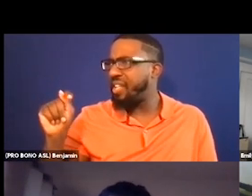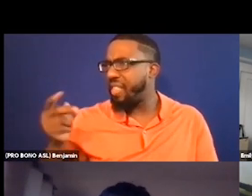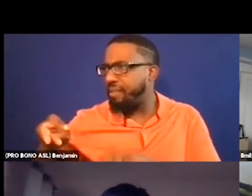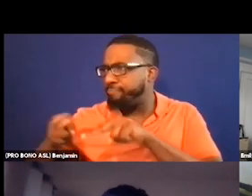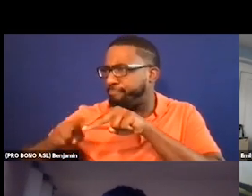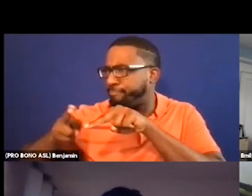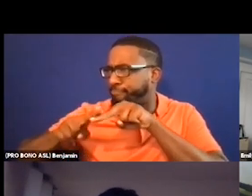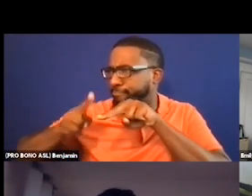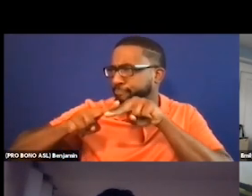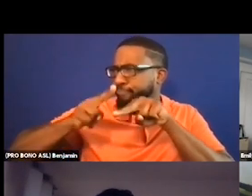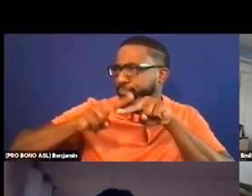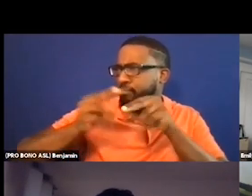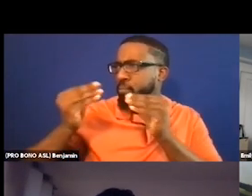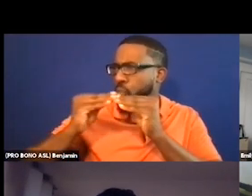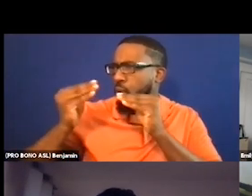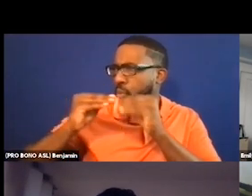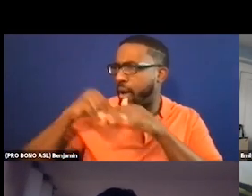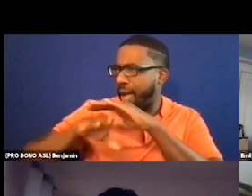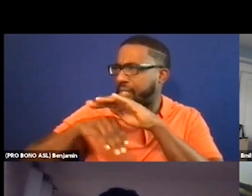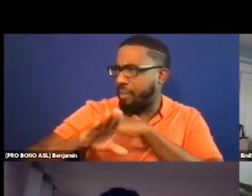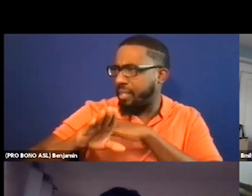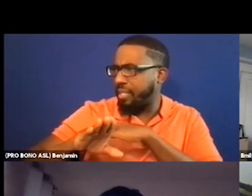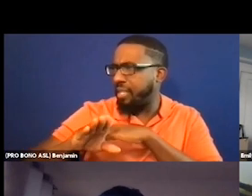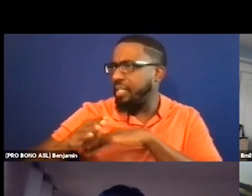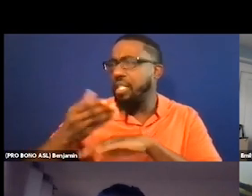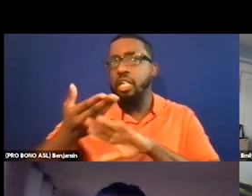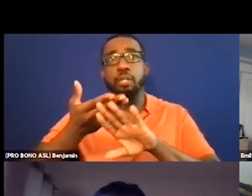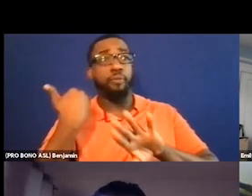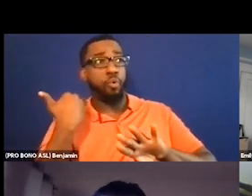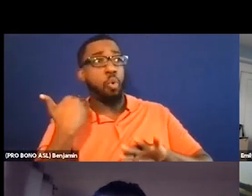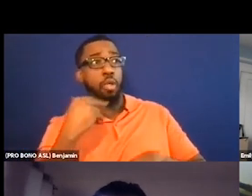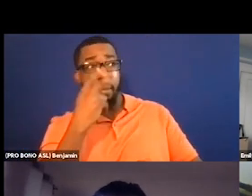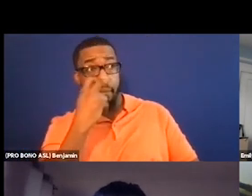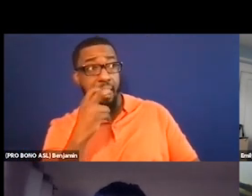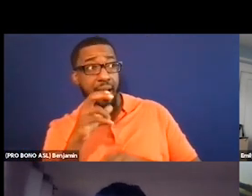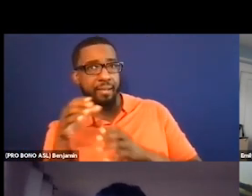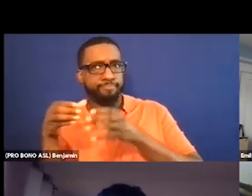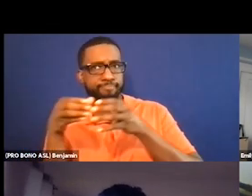is I think at one point when blind consumers would be there, they were sort of gathered in one place and